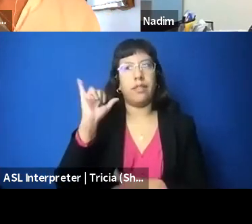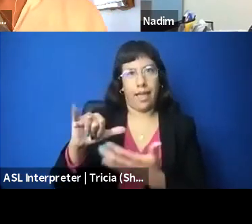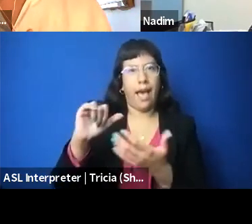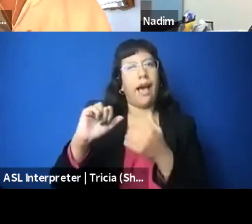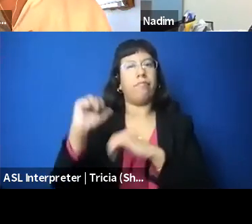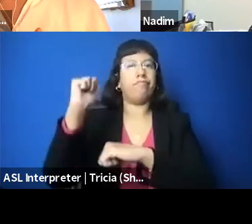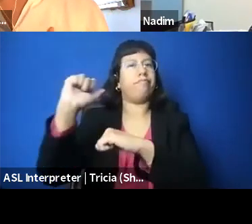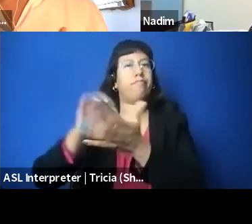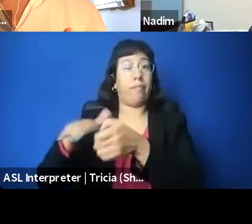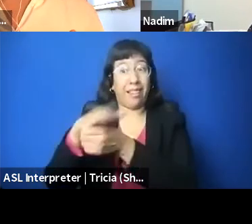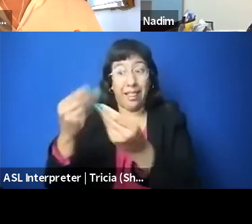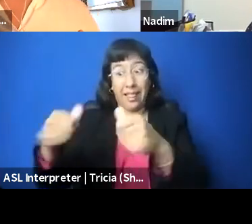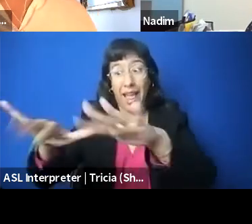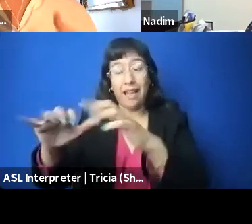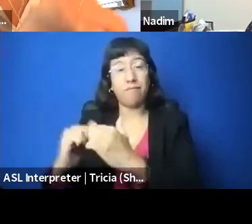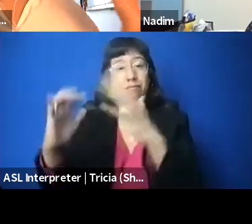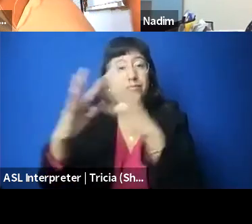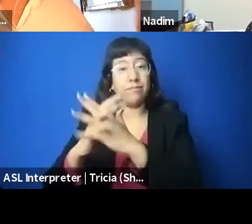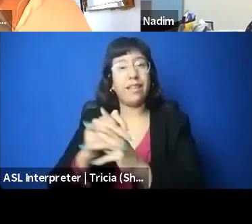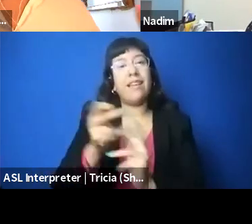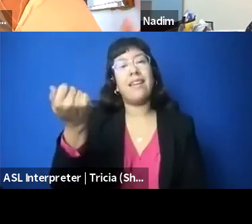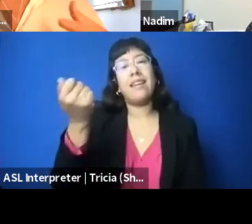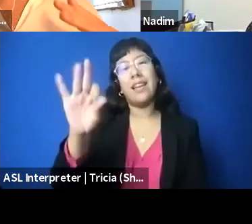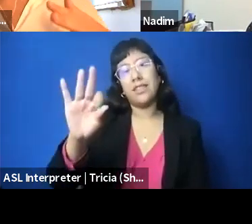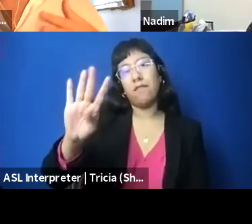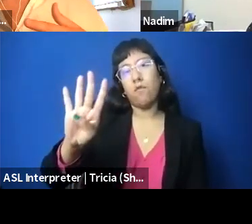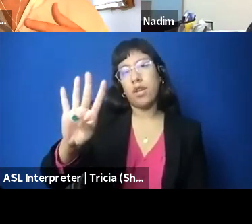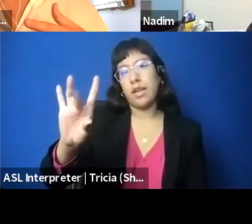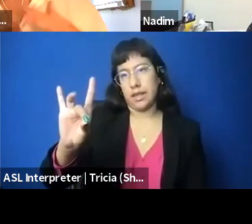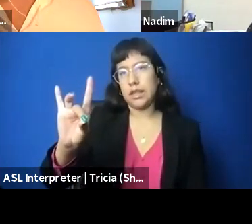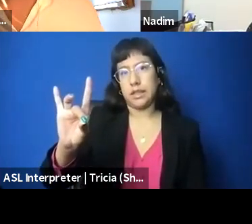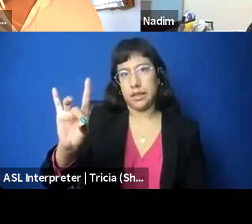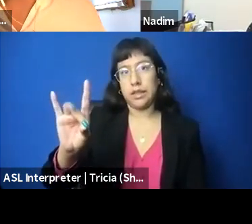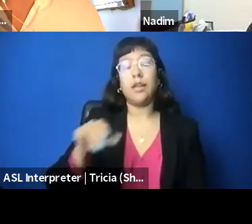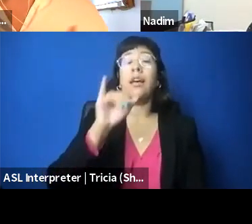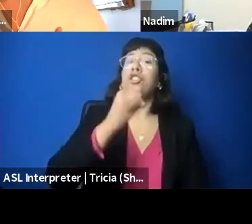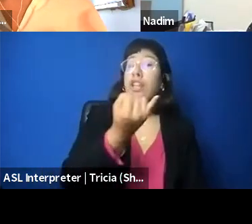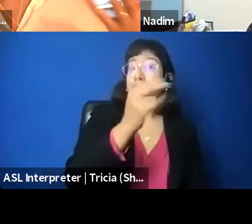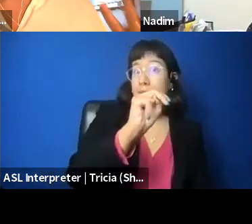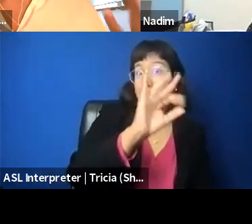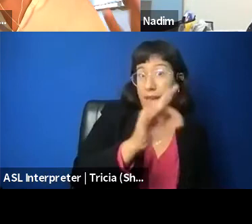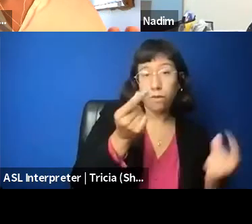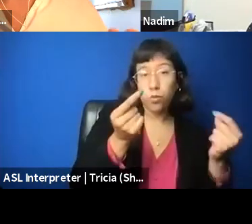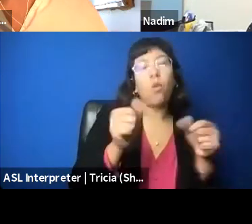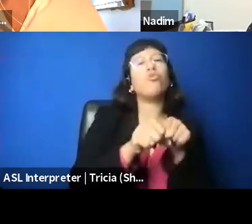and so they have also international fundraising branches. I'm sure people are familiar with the little blue boxes